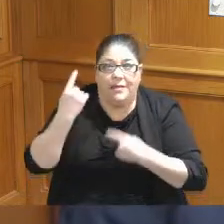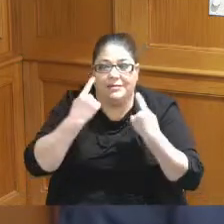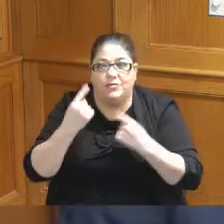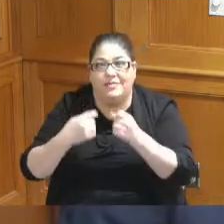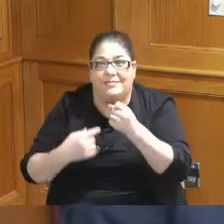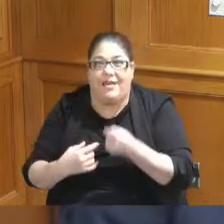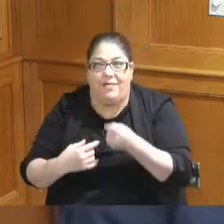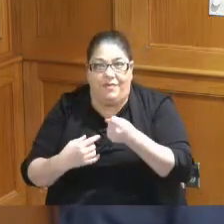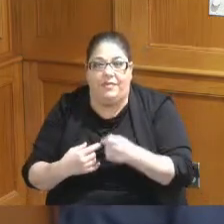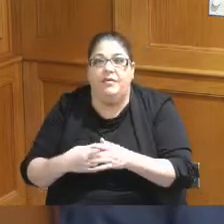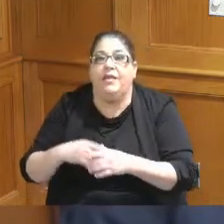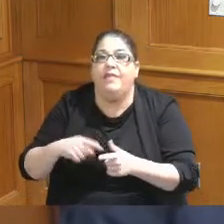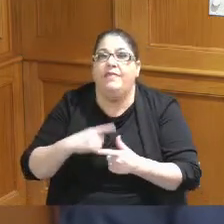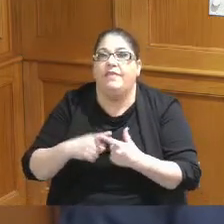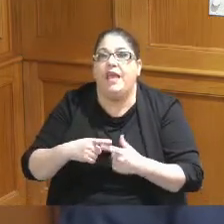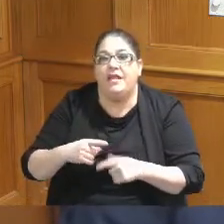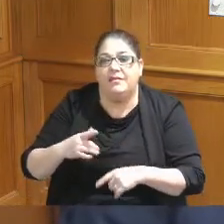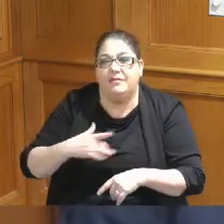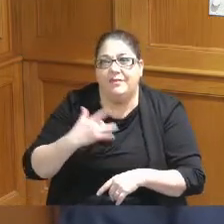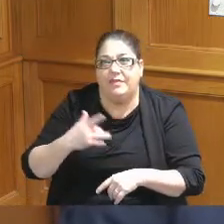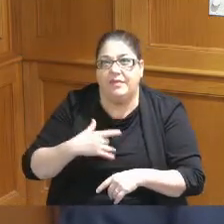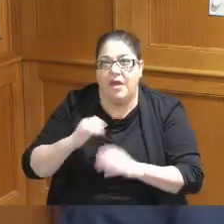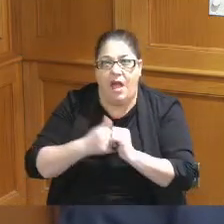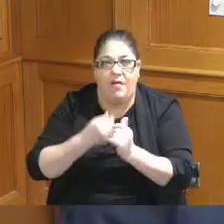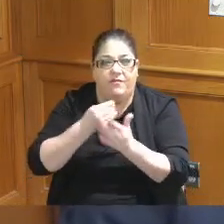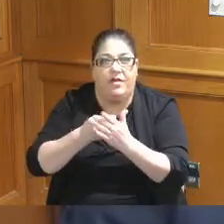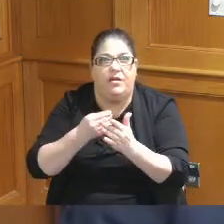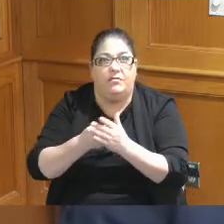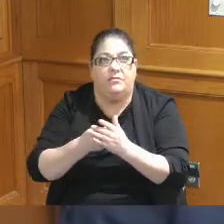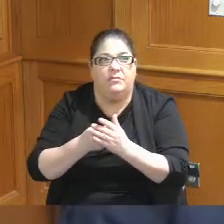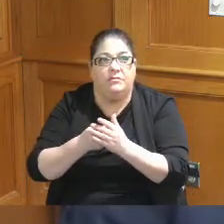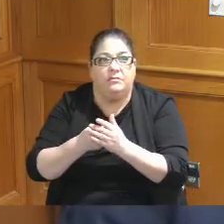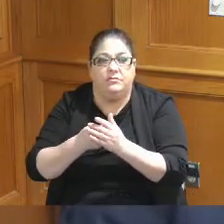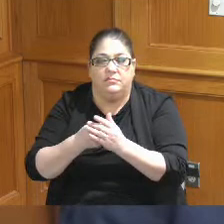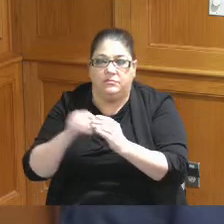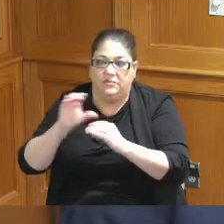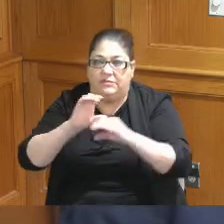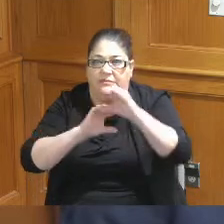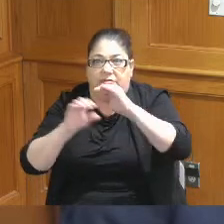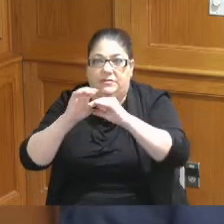think through how we can get the finance financing together for the expansion but